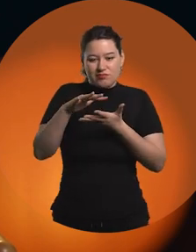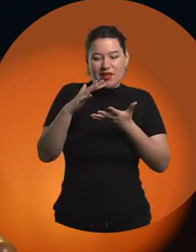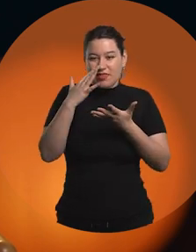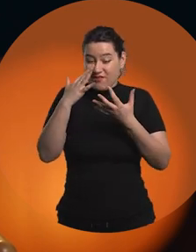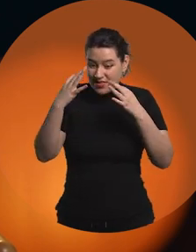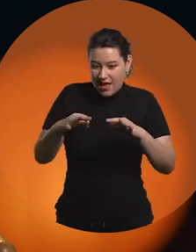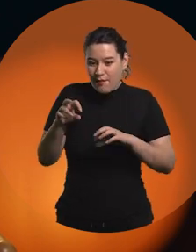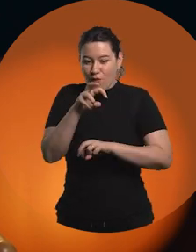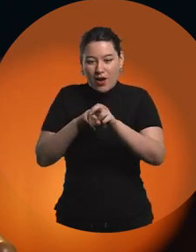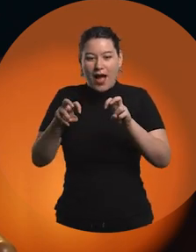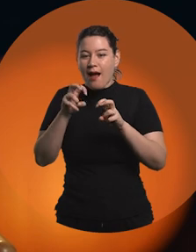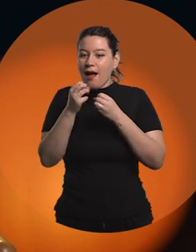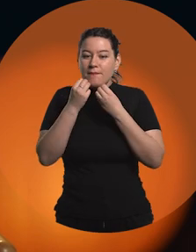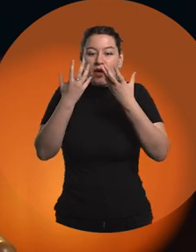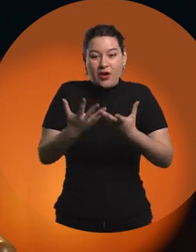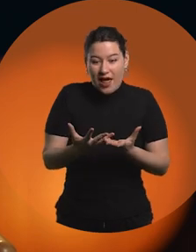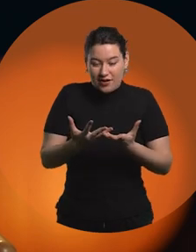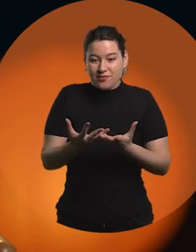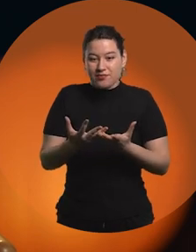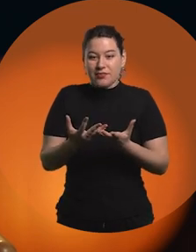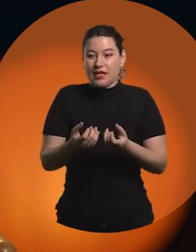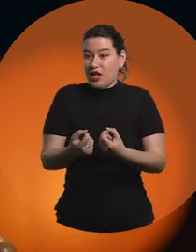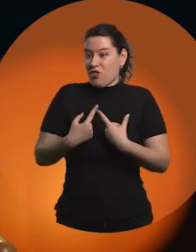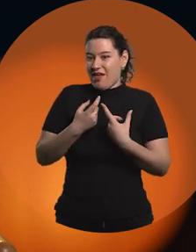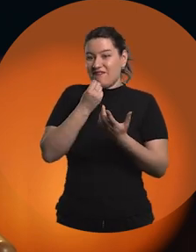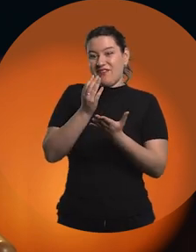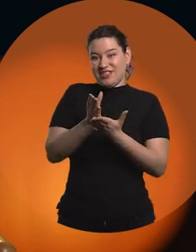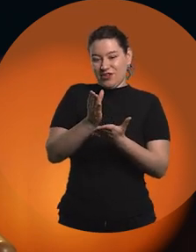to really improve how we are doing things and to bring us a benefit.